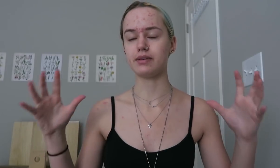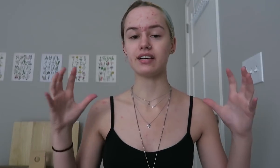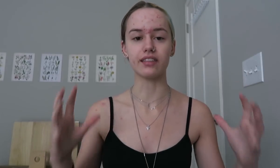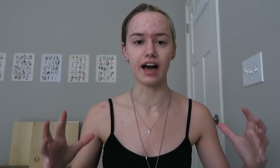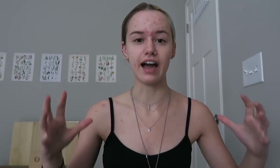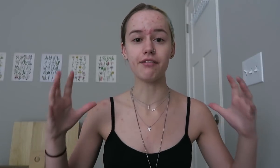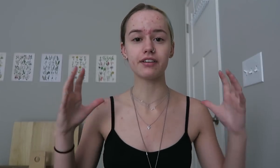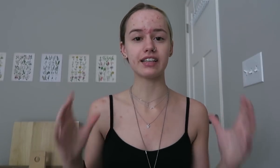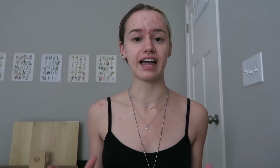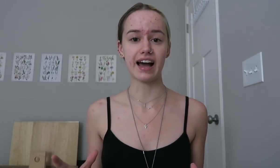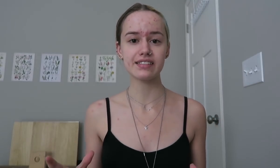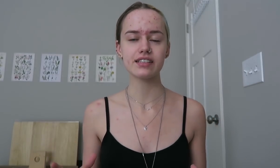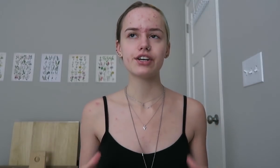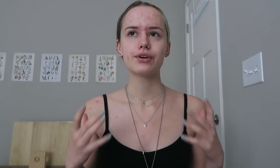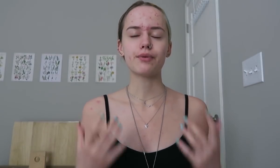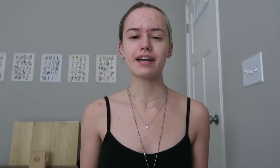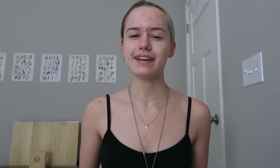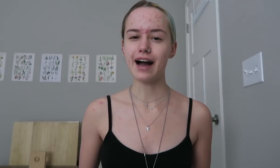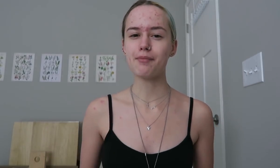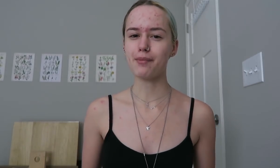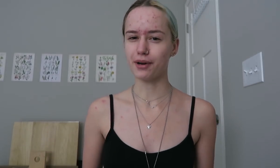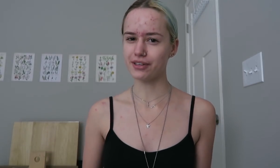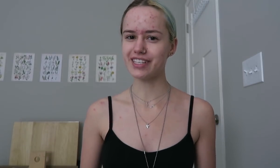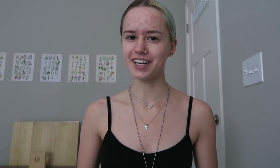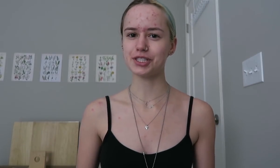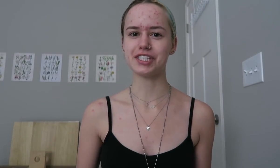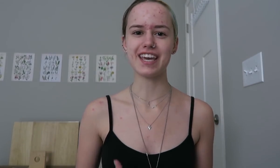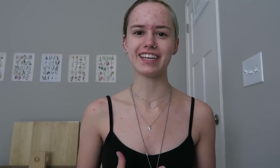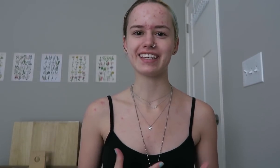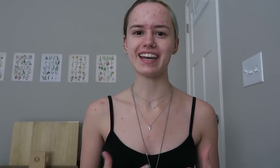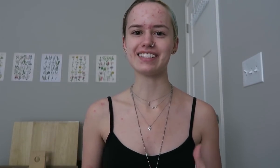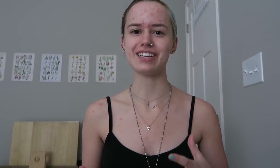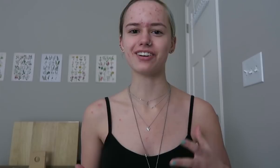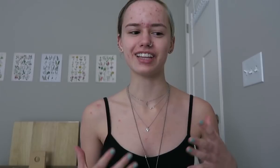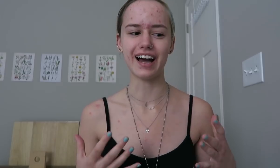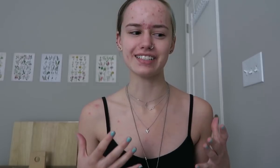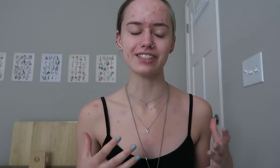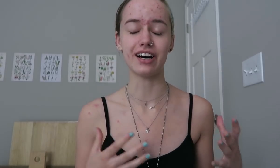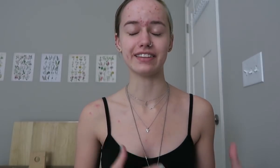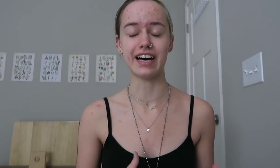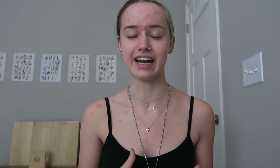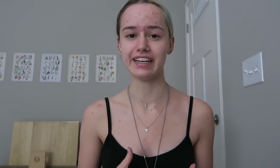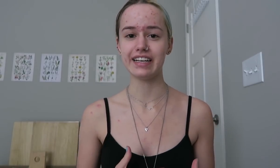be a live class. Right now my brother's actually taking an ASL class online.